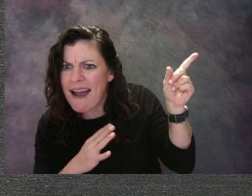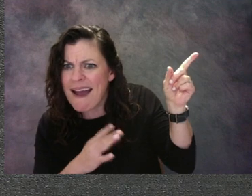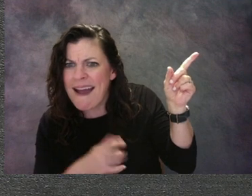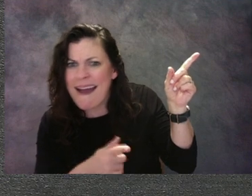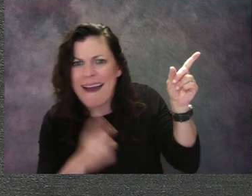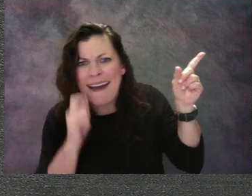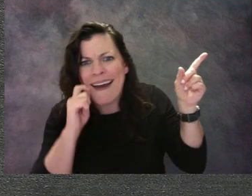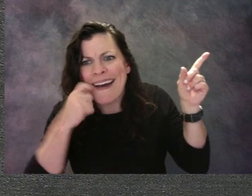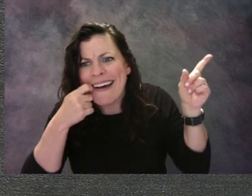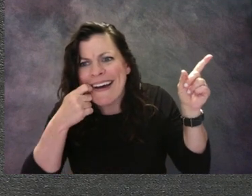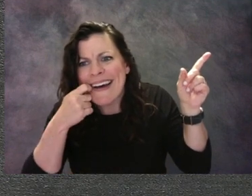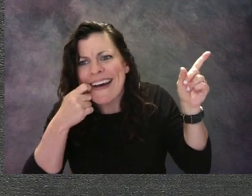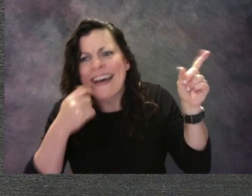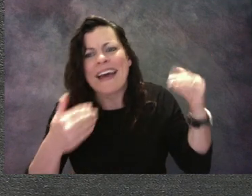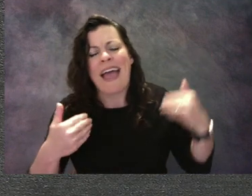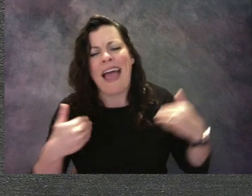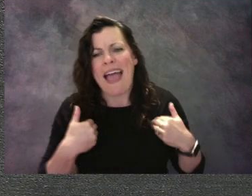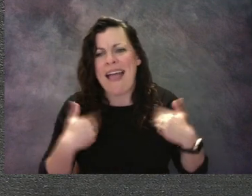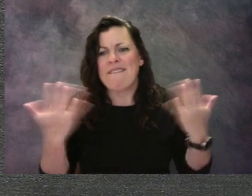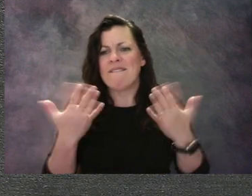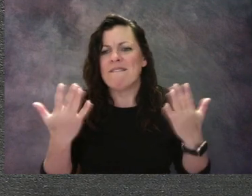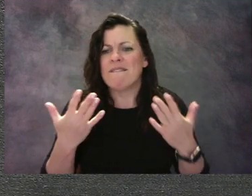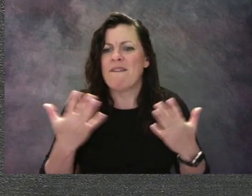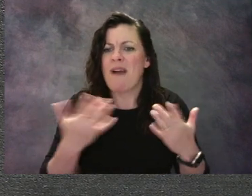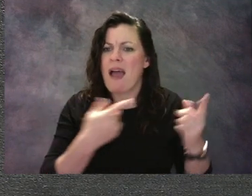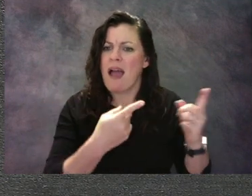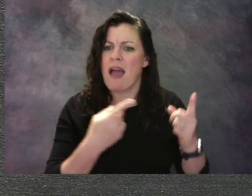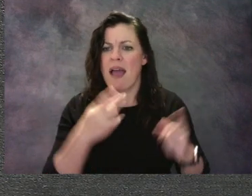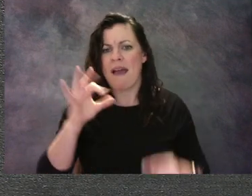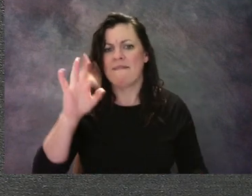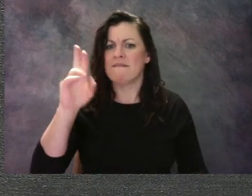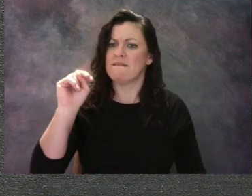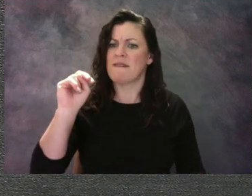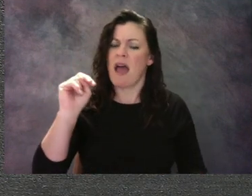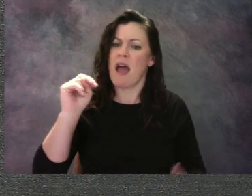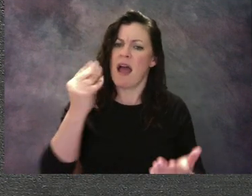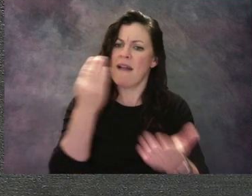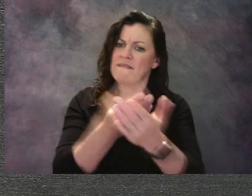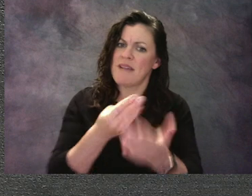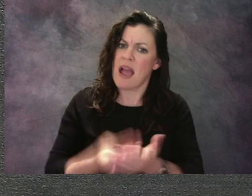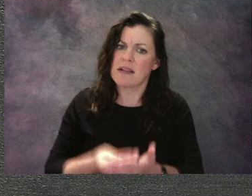is there's a little bit of fun facts telling us a little more about this artwork.